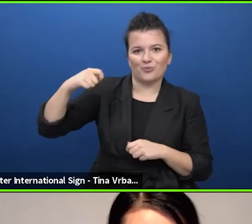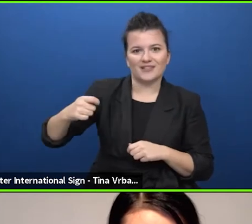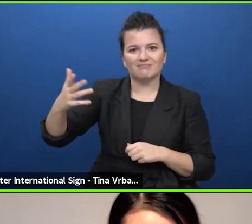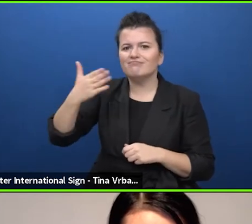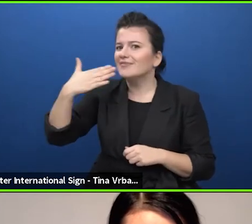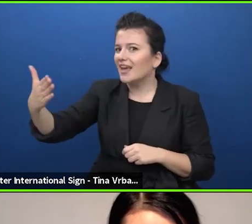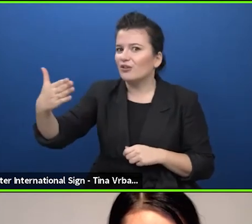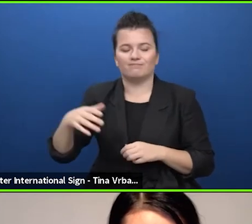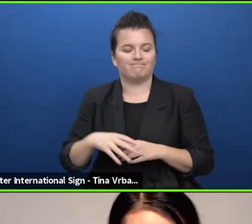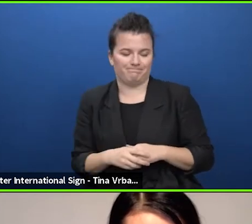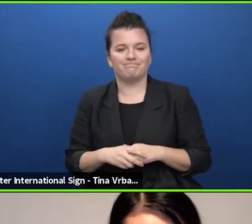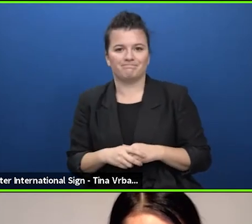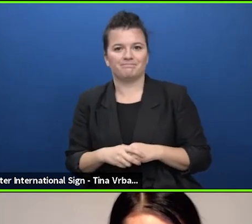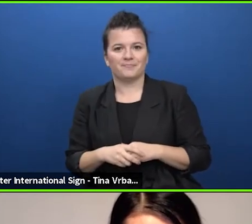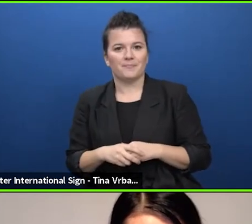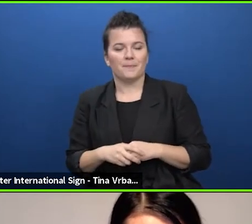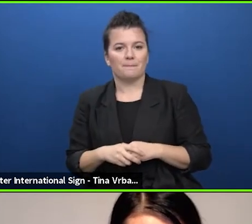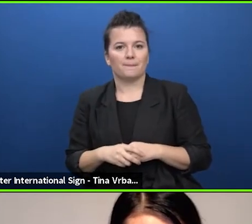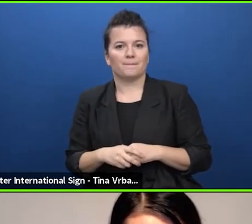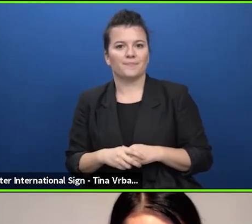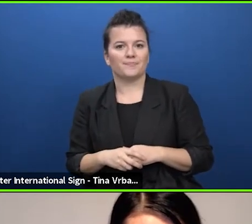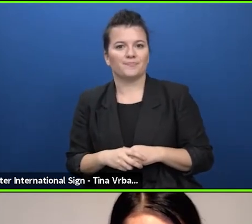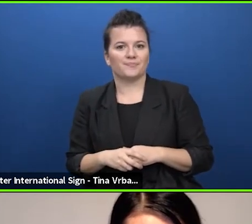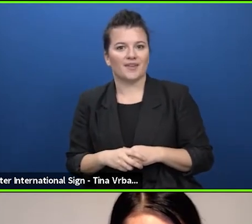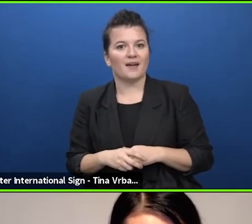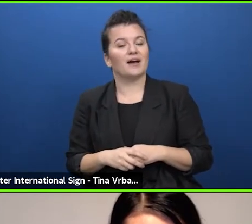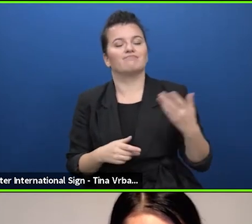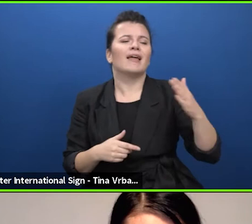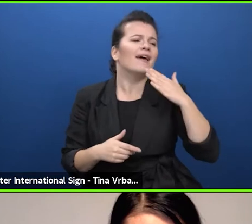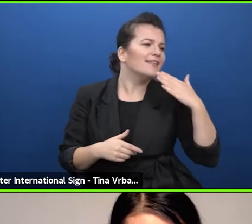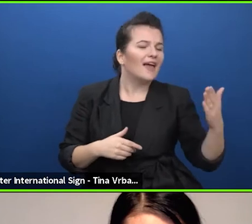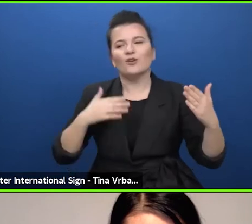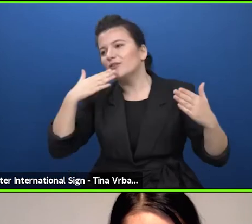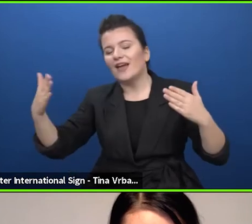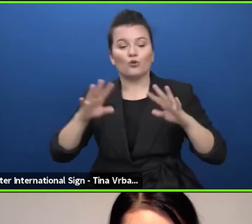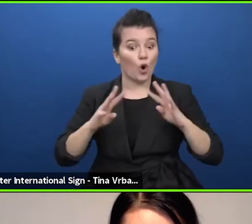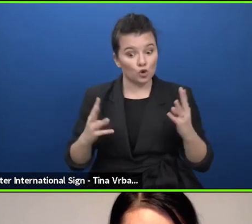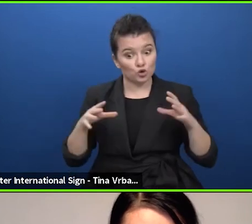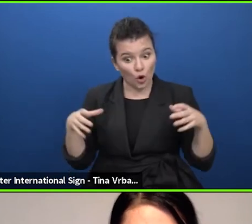but we will have more more possibilities of saying thanks to the consortium and the organizers